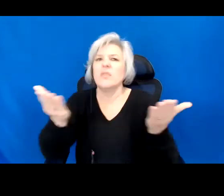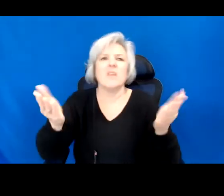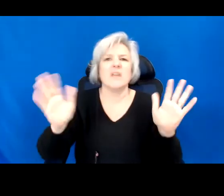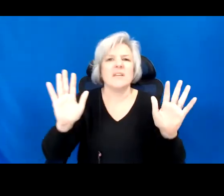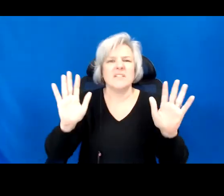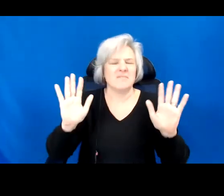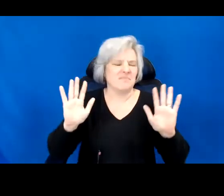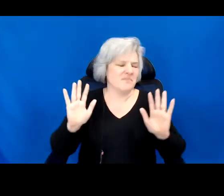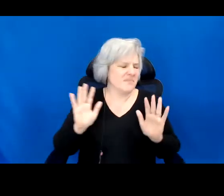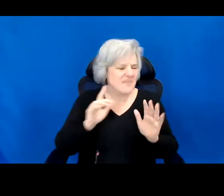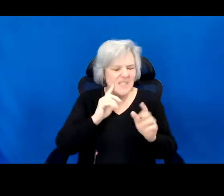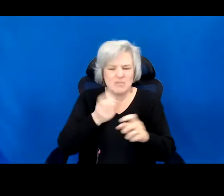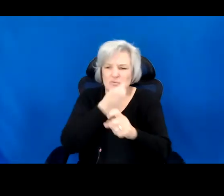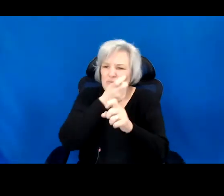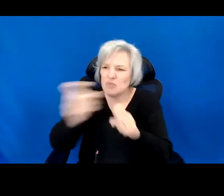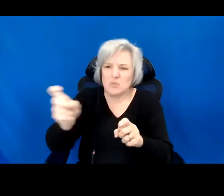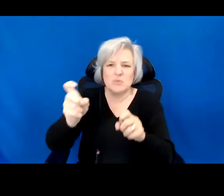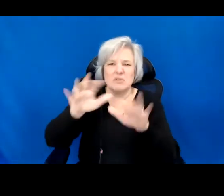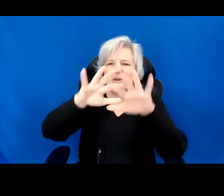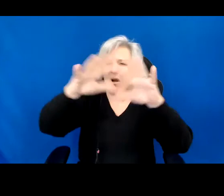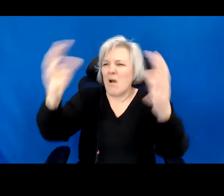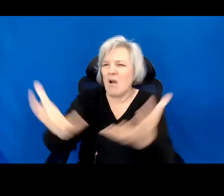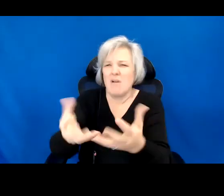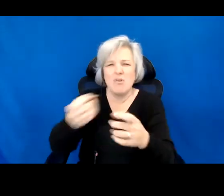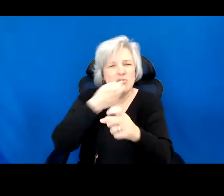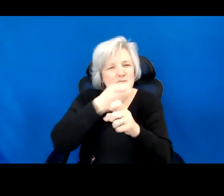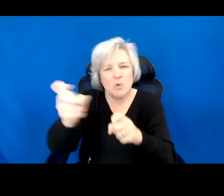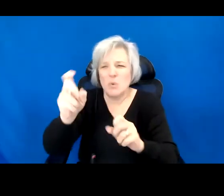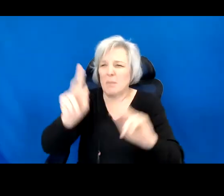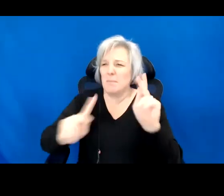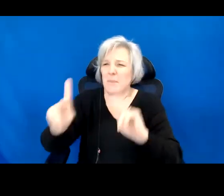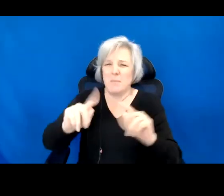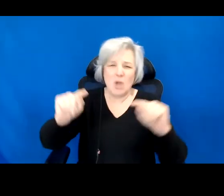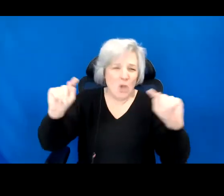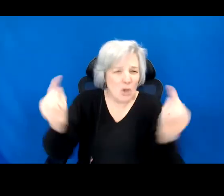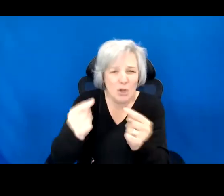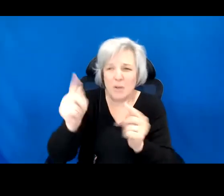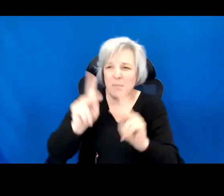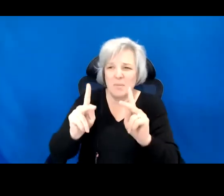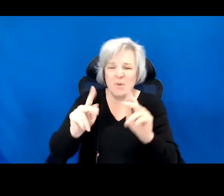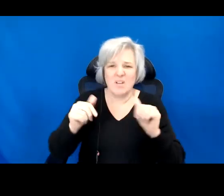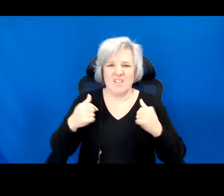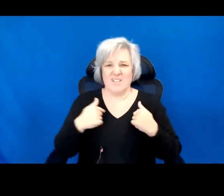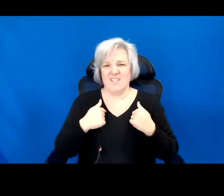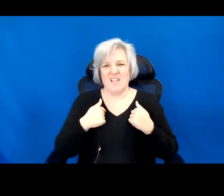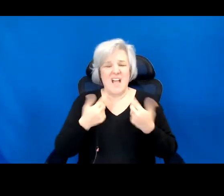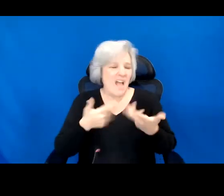the colonial mission. No, I do not want to leave this planet.